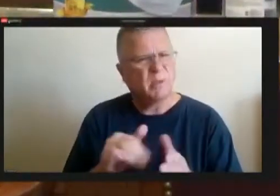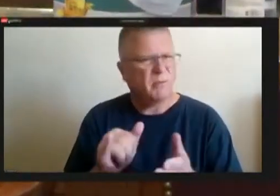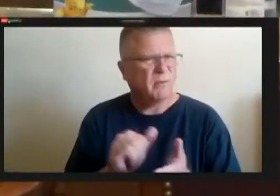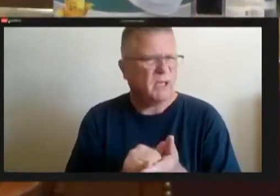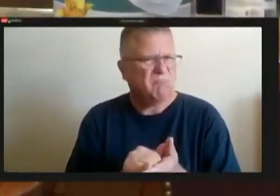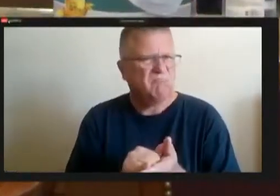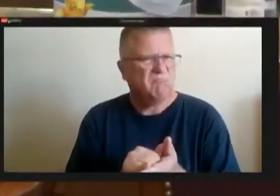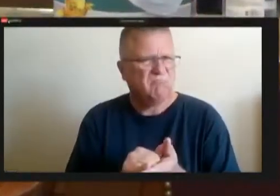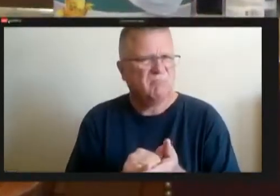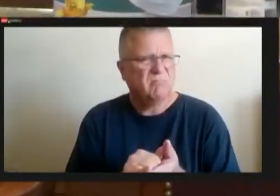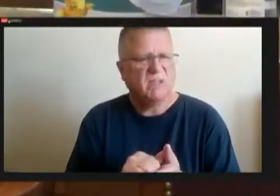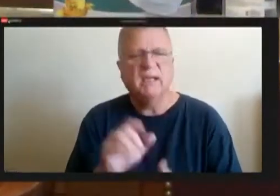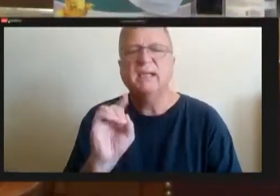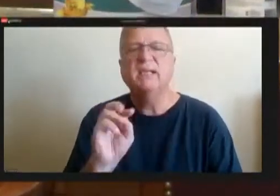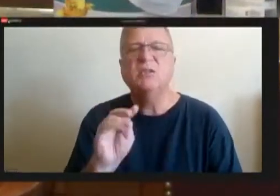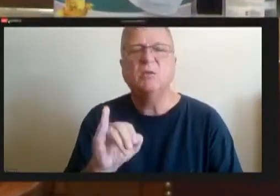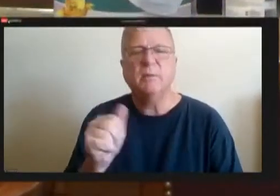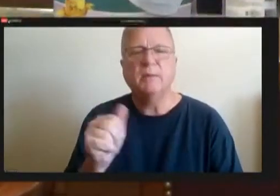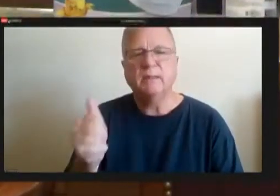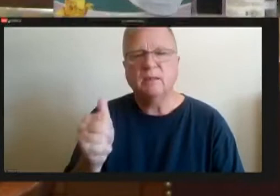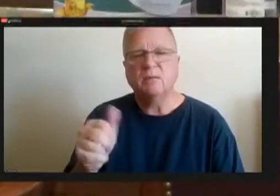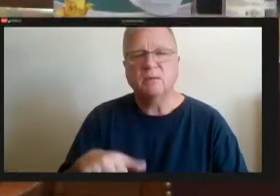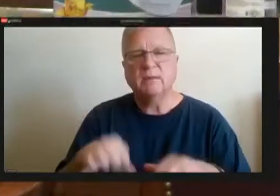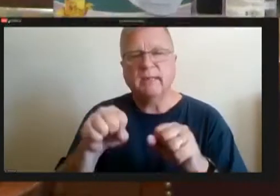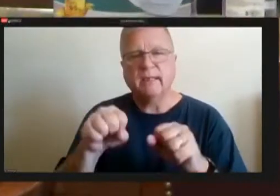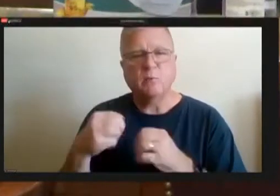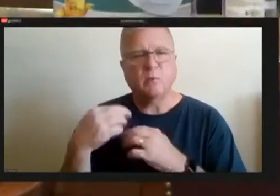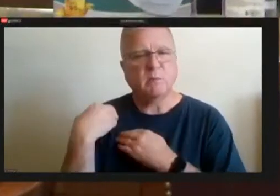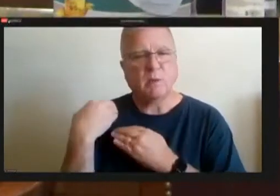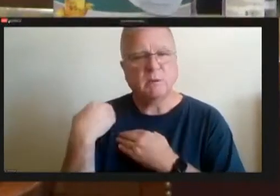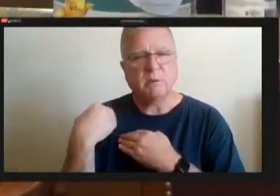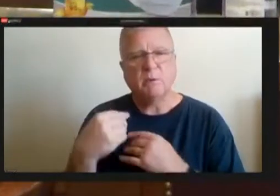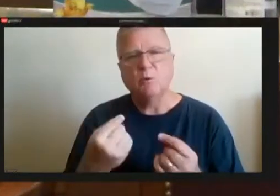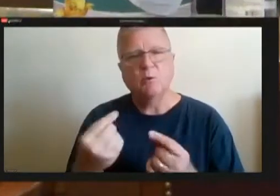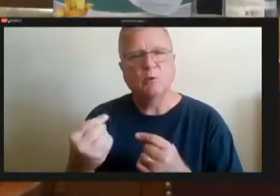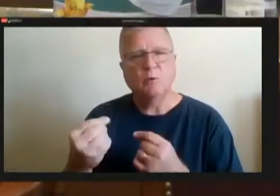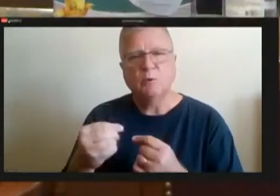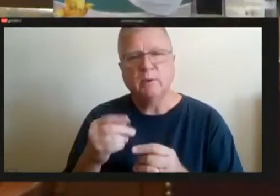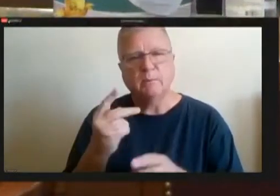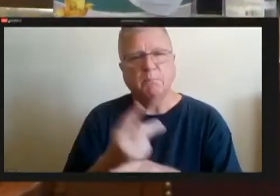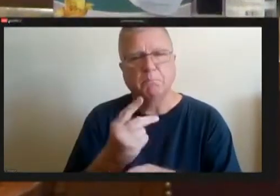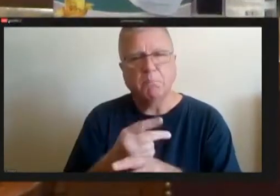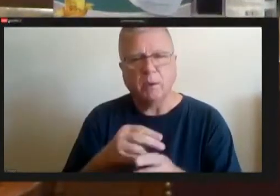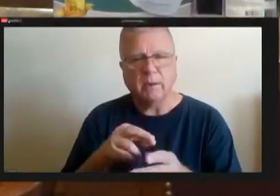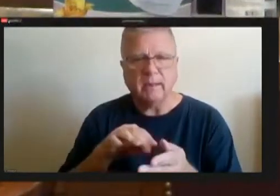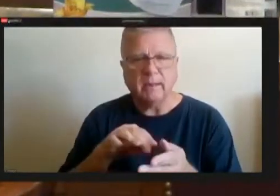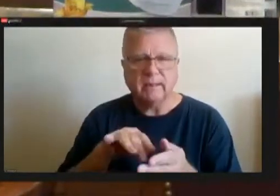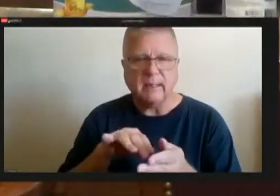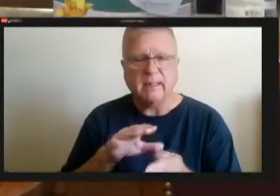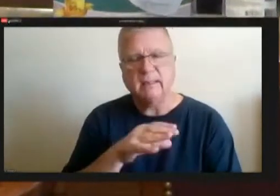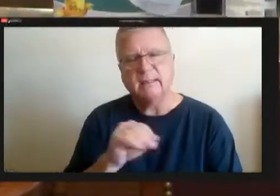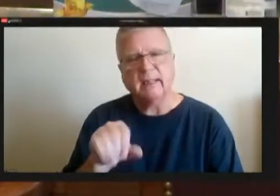will be taken on responsibility of doing no parking studies and other details in that,